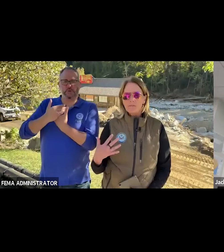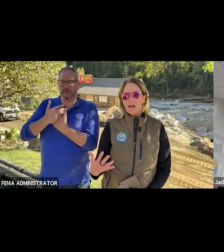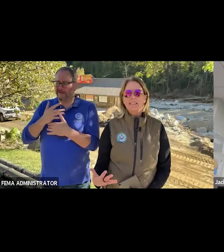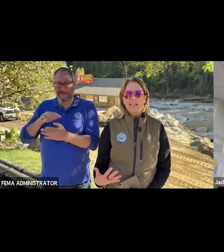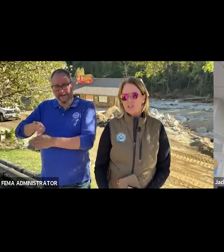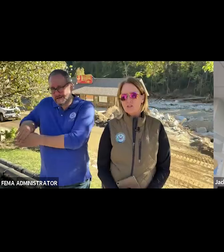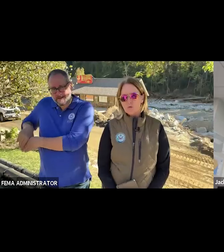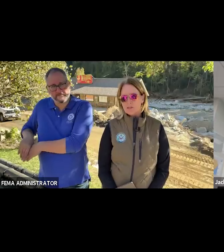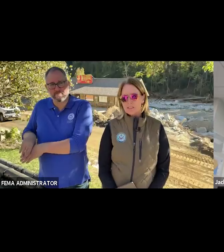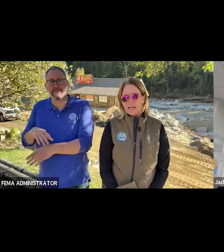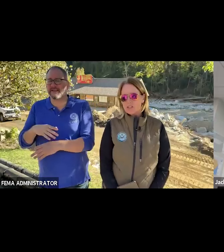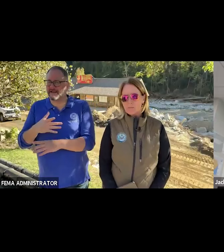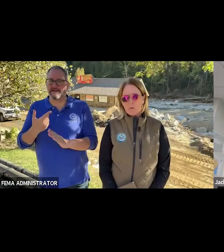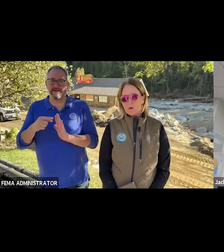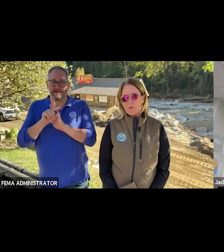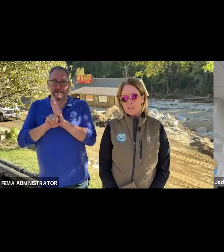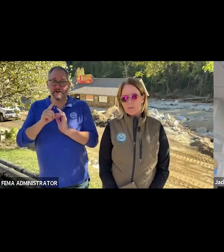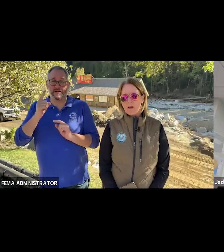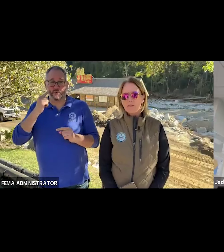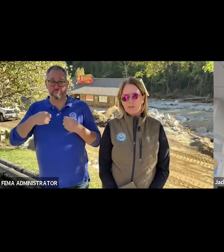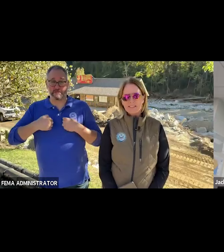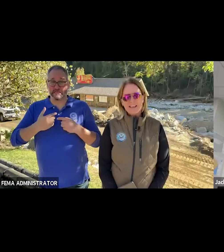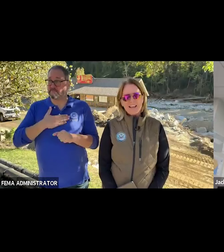connotations towards not just my workforce but others.